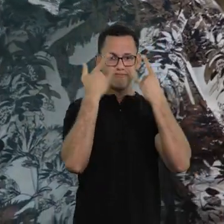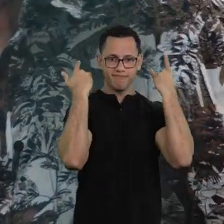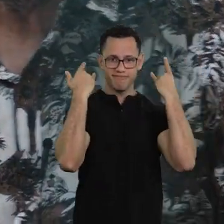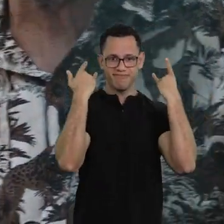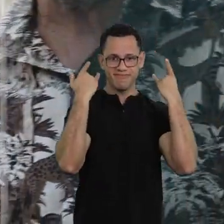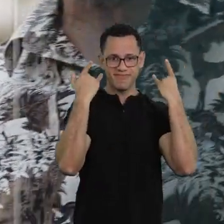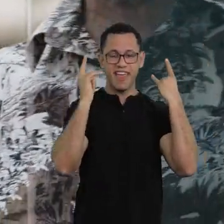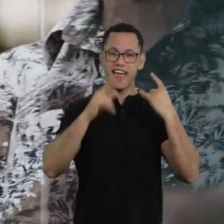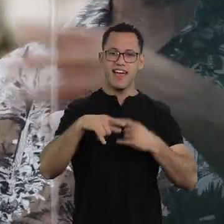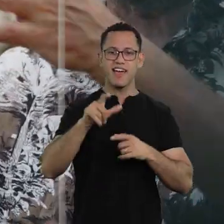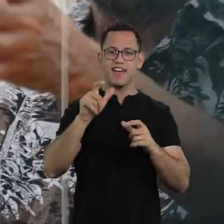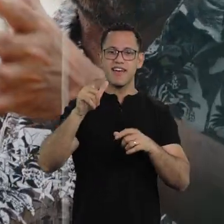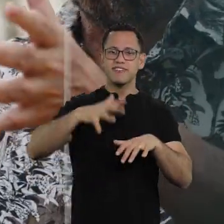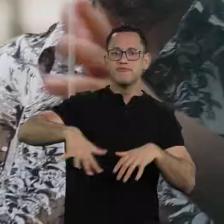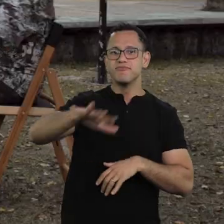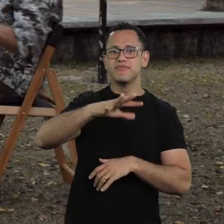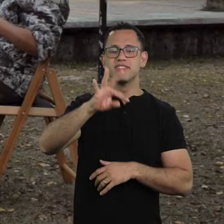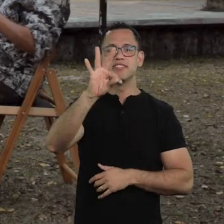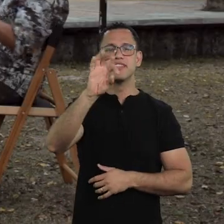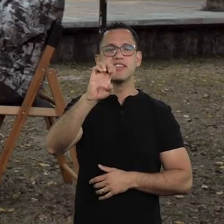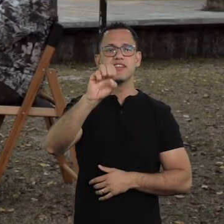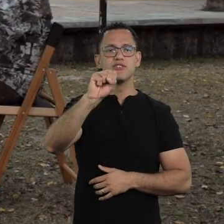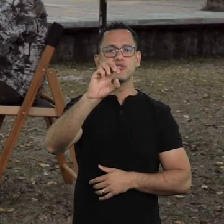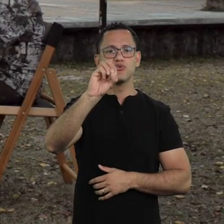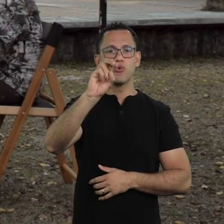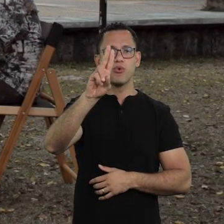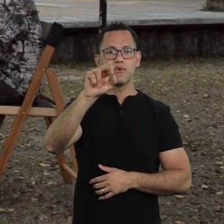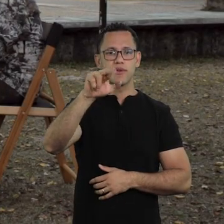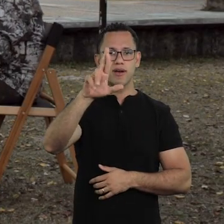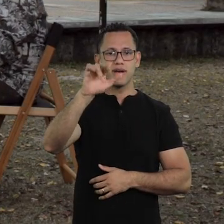their budget, the treasury, Their treasury department.